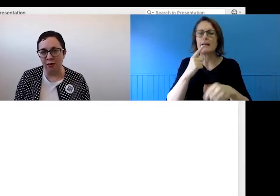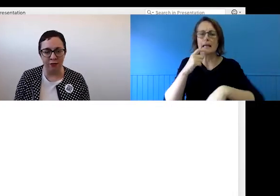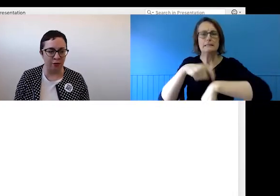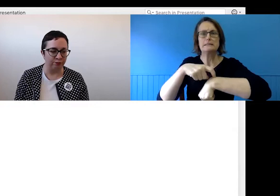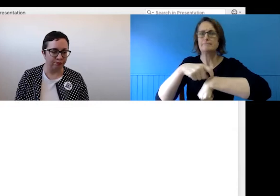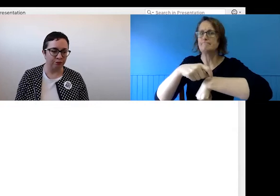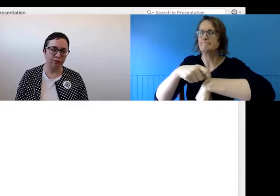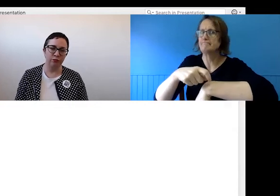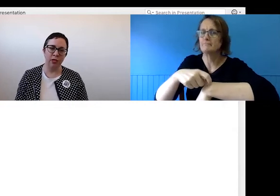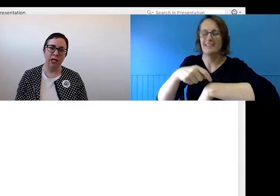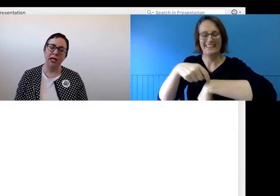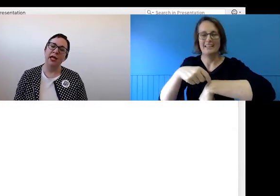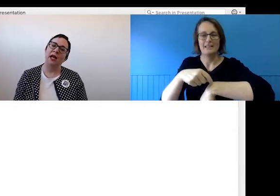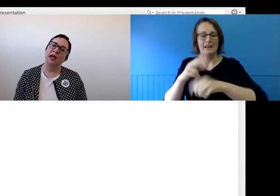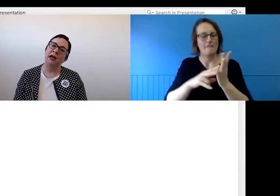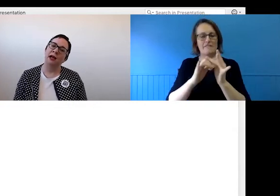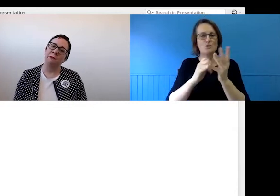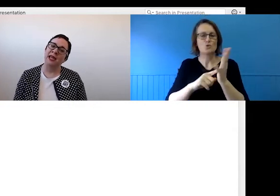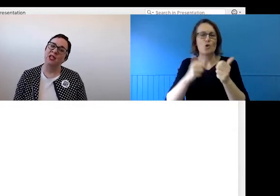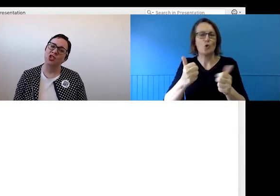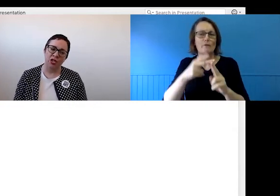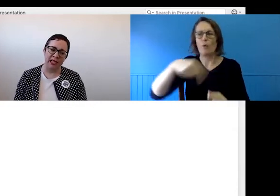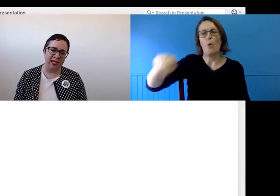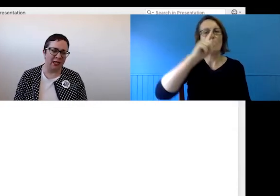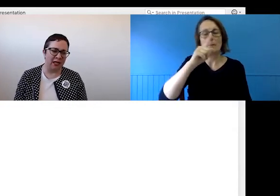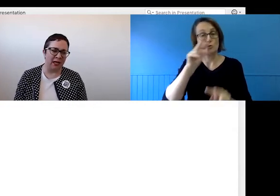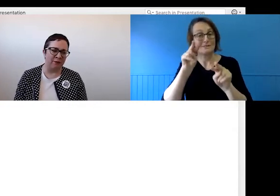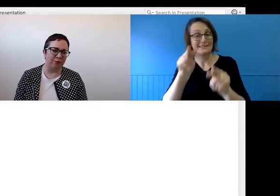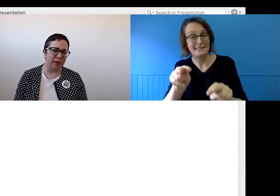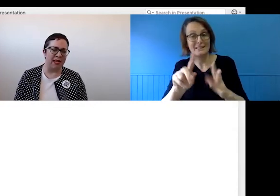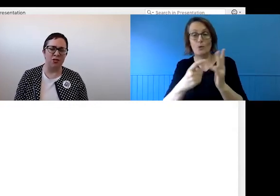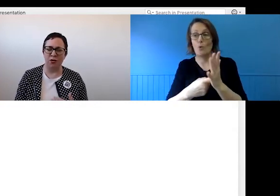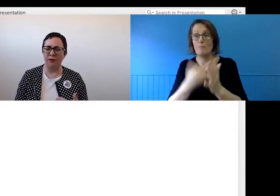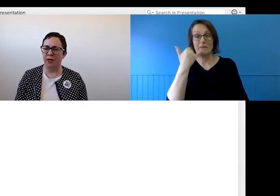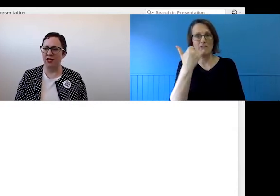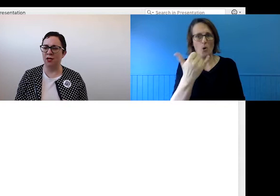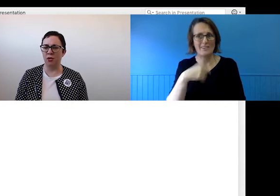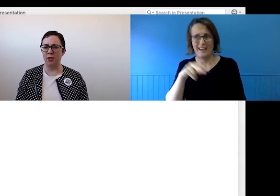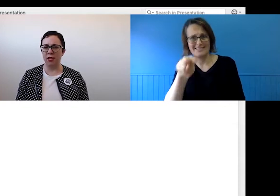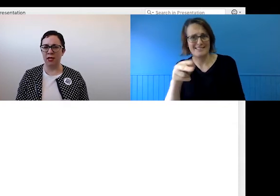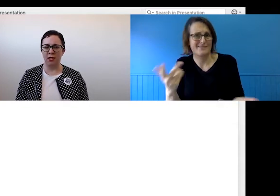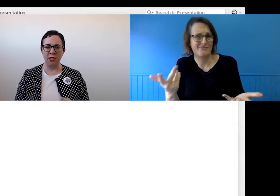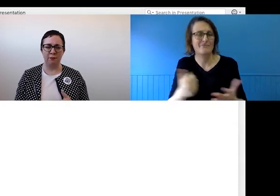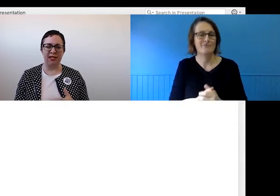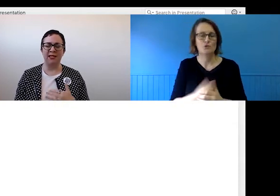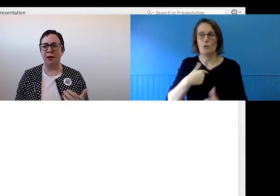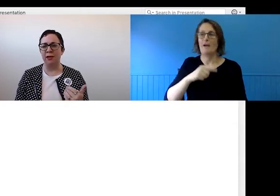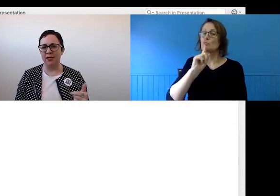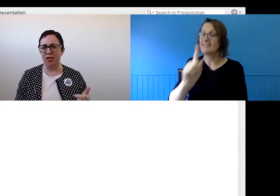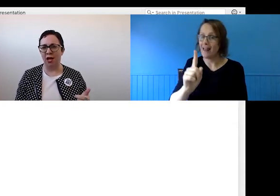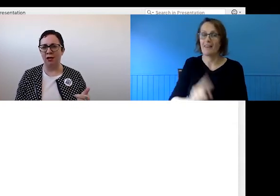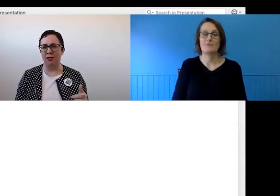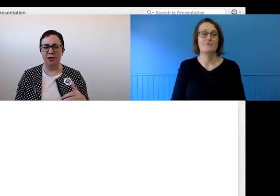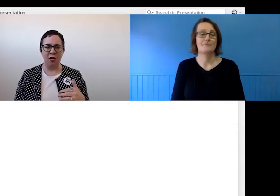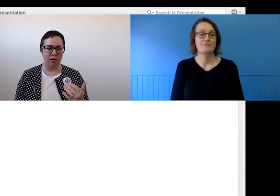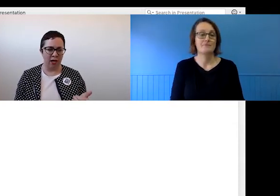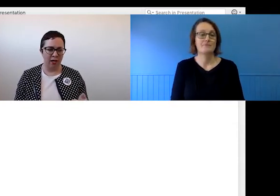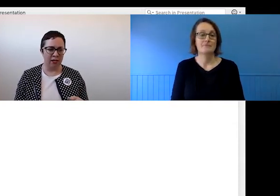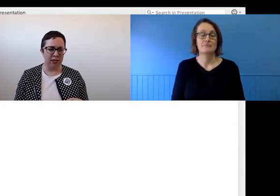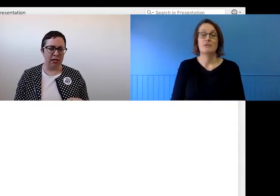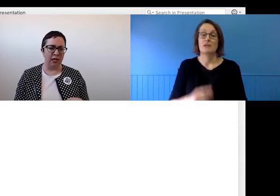Manage turn taking, making sure everyone can contribute in meetings can be much harder online. questions.